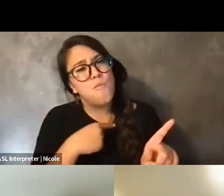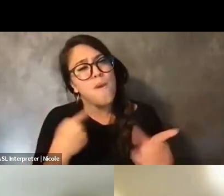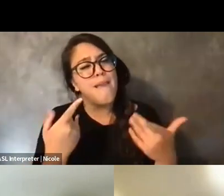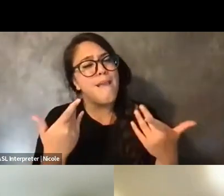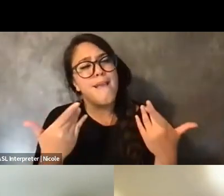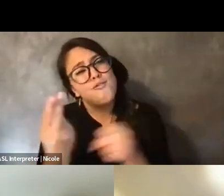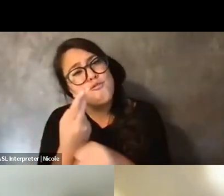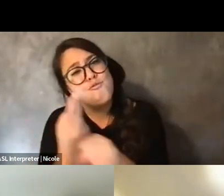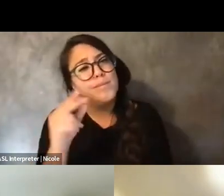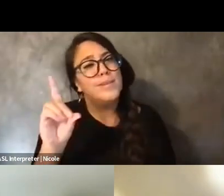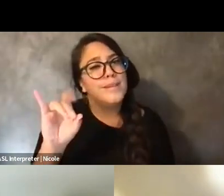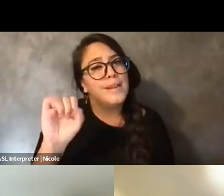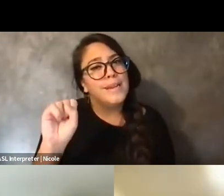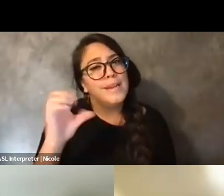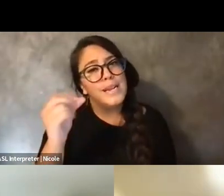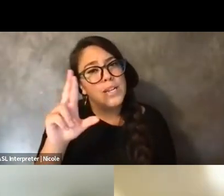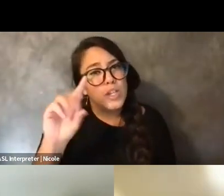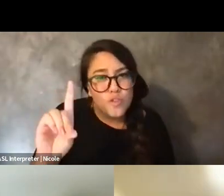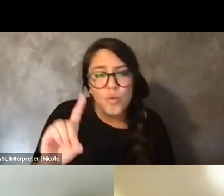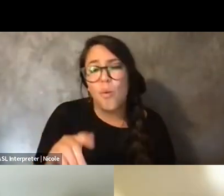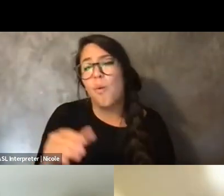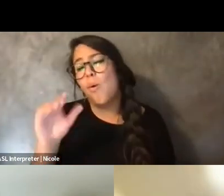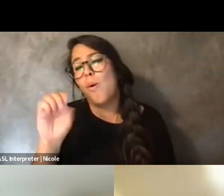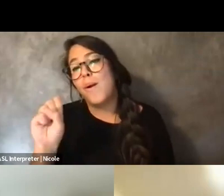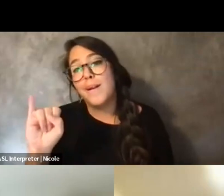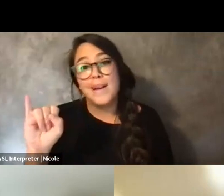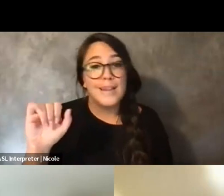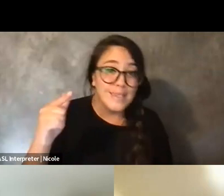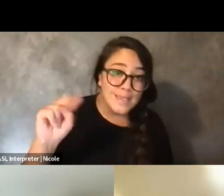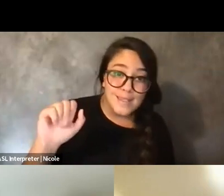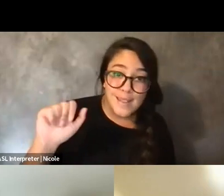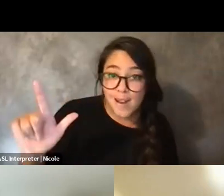and Signal and check in with one another and at least support one another in that way.